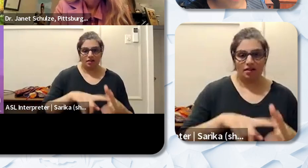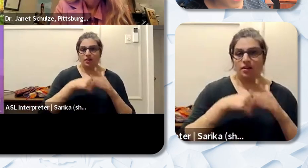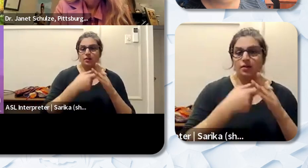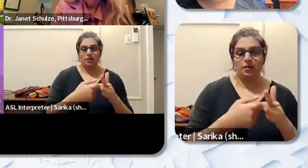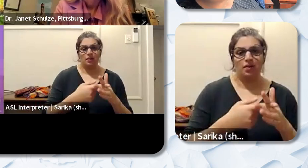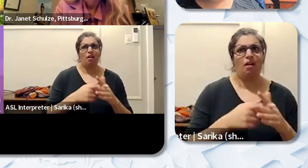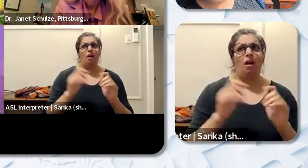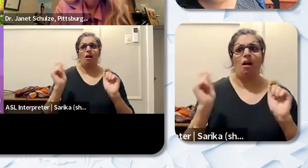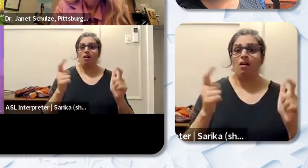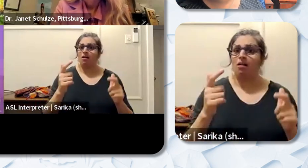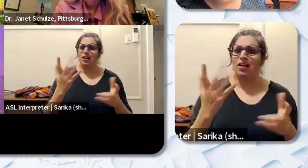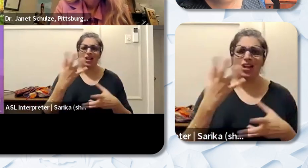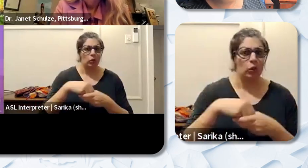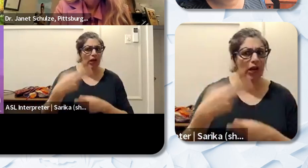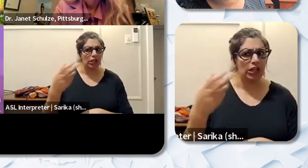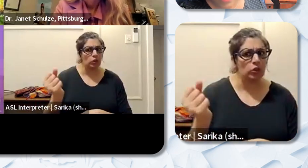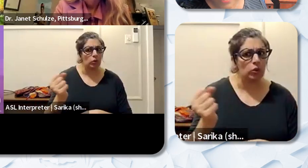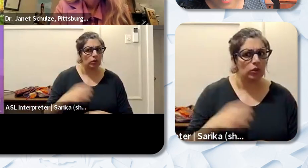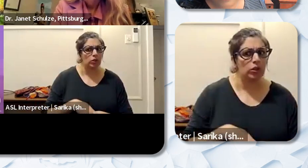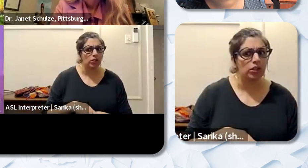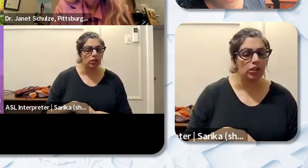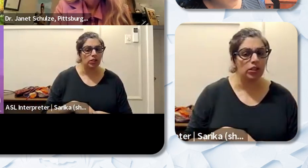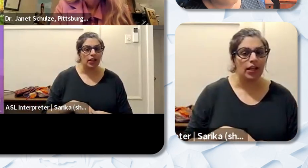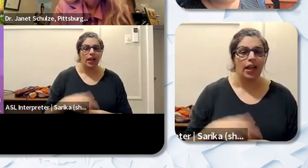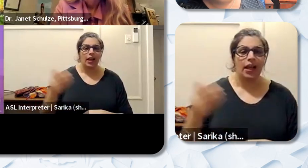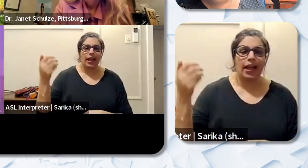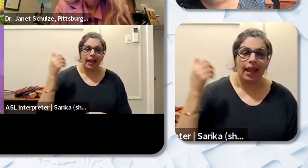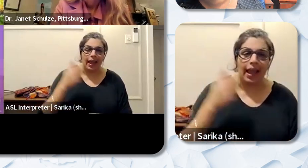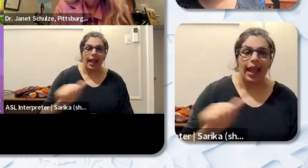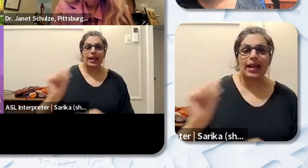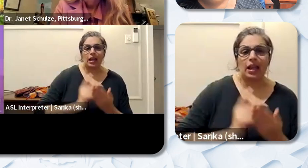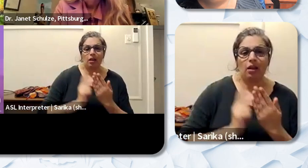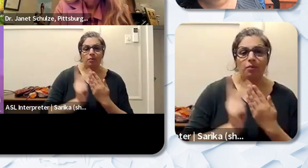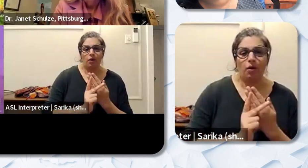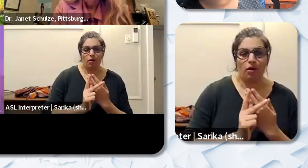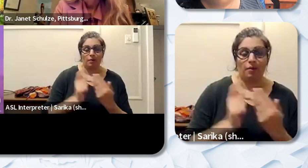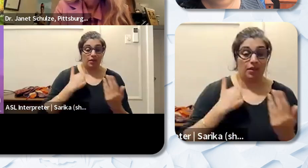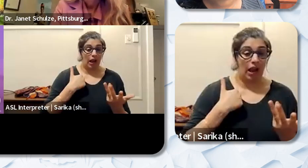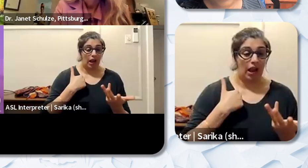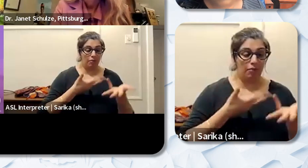even high school I believe because any program that I have been in charge I've made sure that